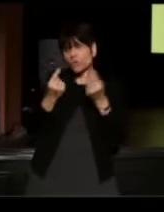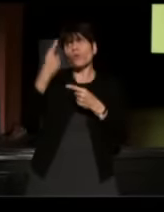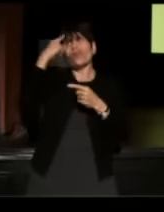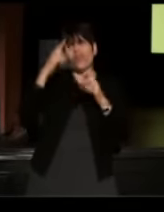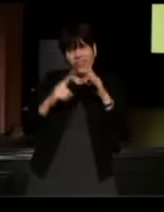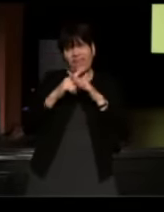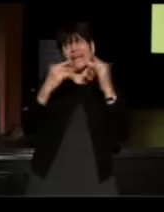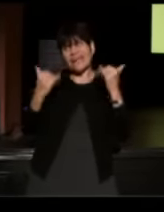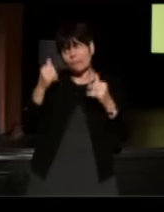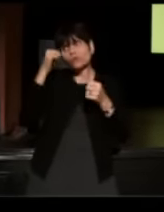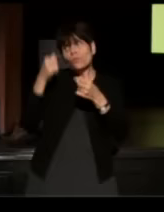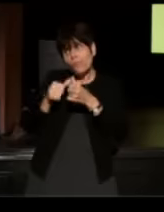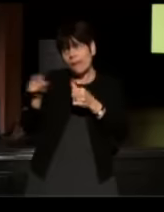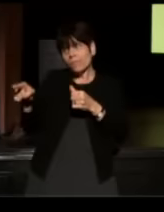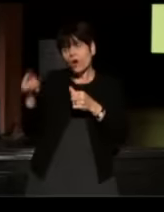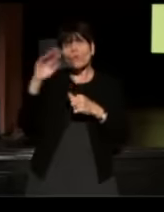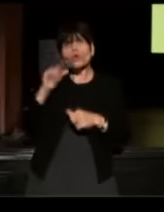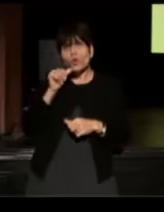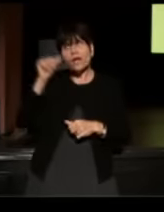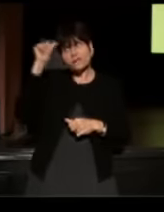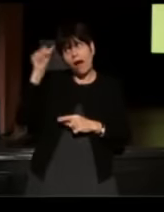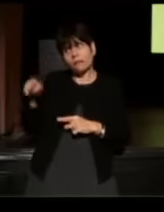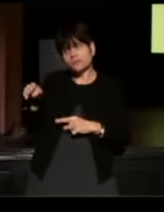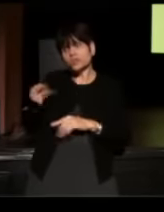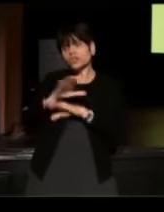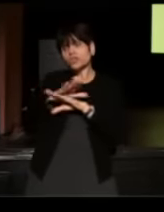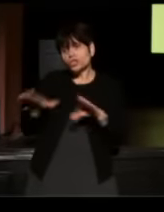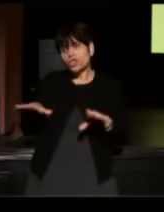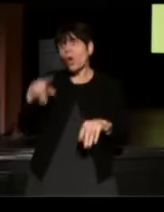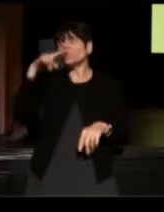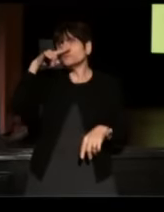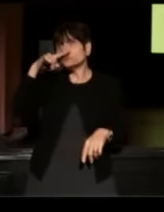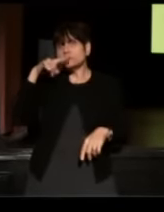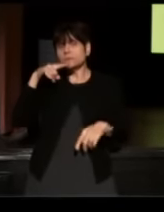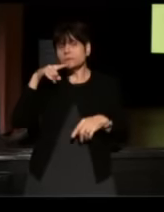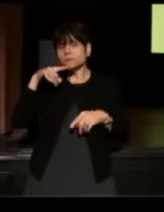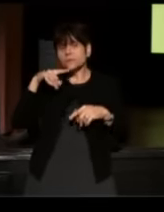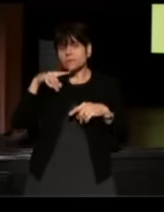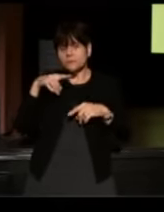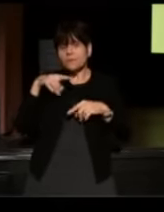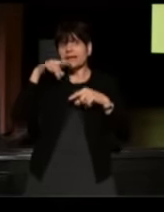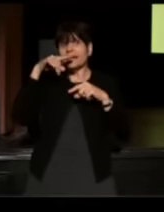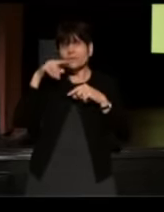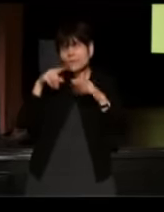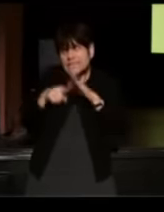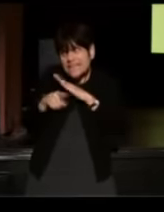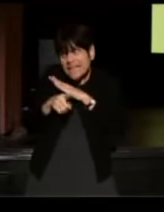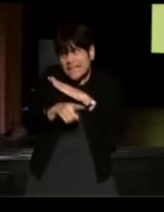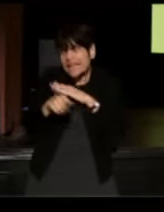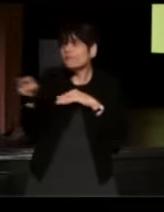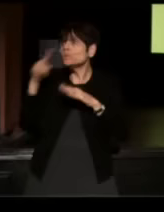"but you're going to remember when you're an adult. "Don't sneak, because if you sneak like you did today,